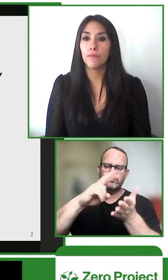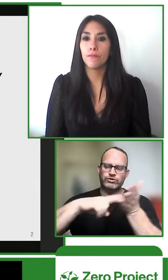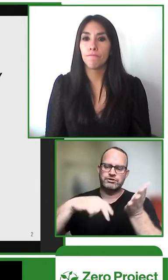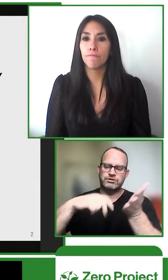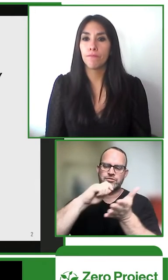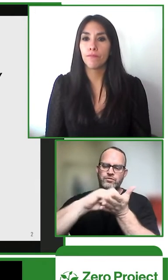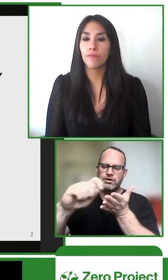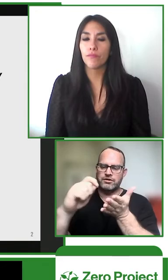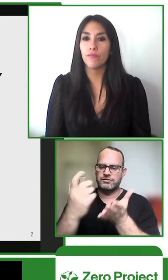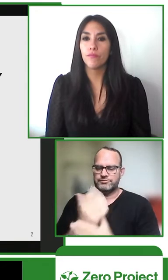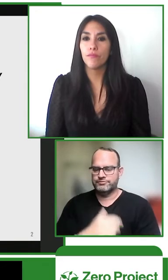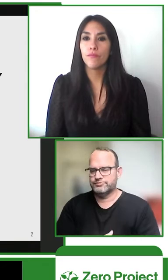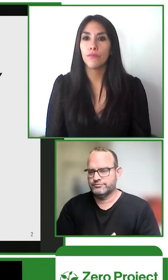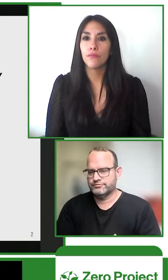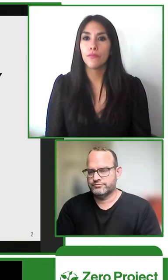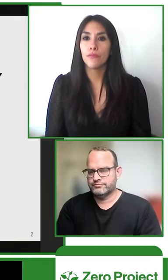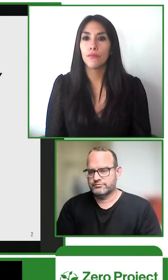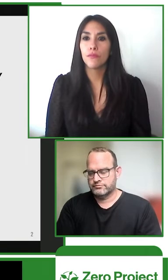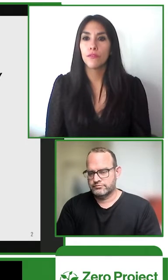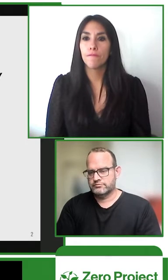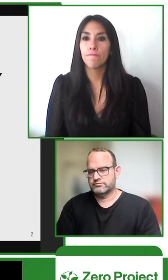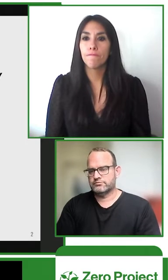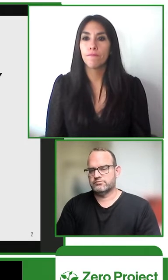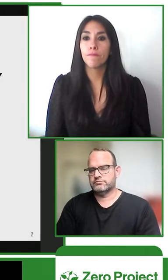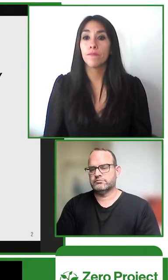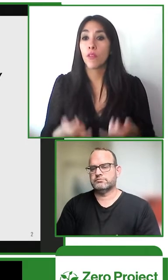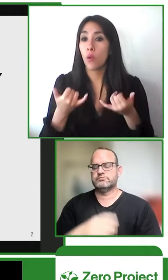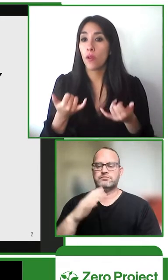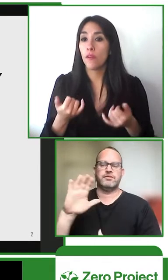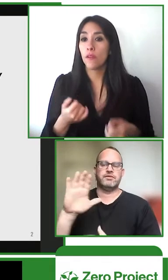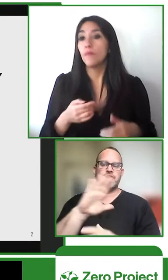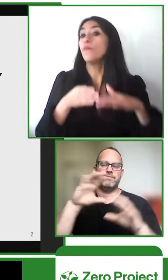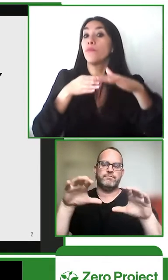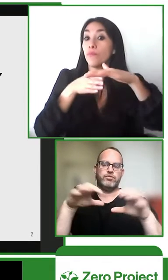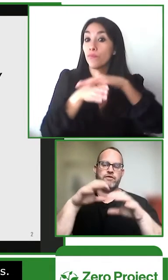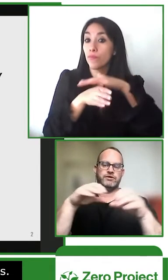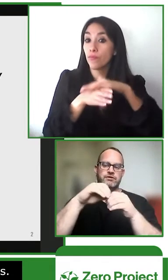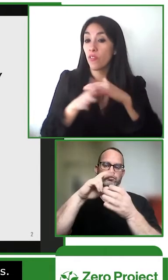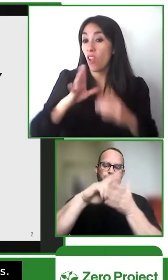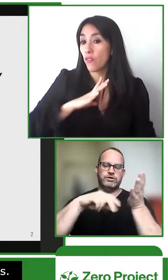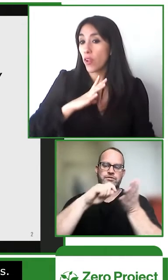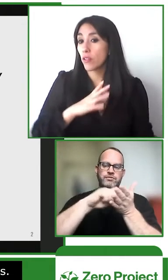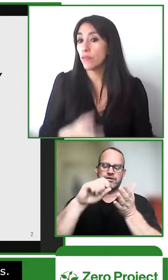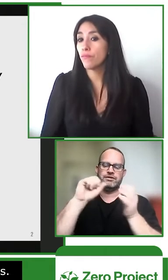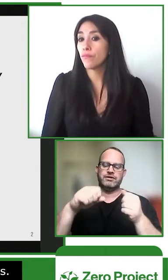to written materials and stories that means that they have low literacy